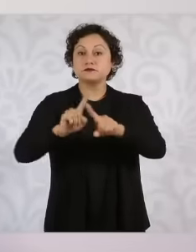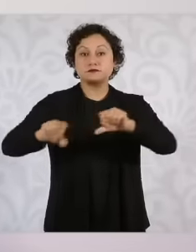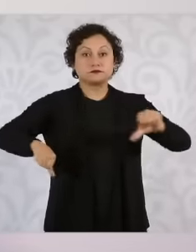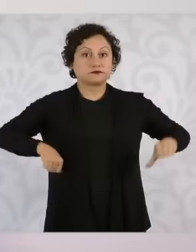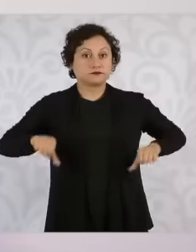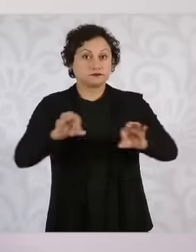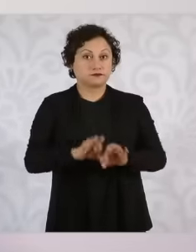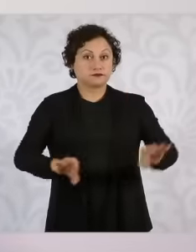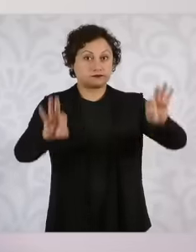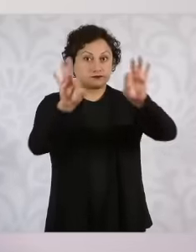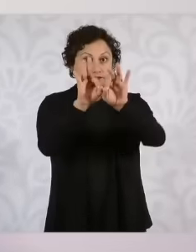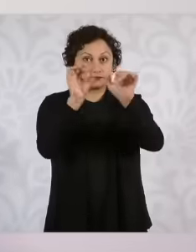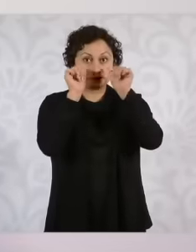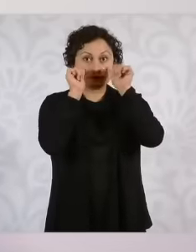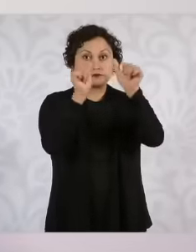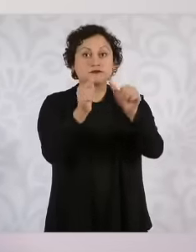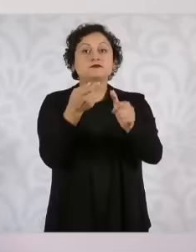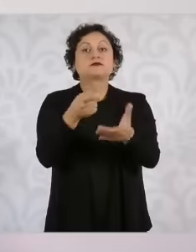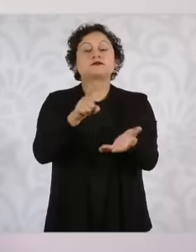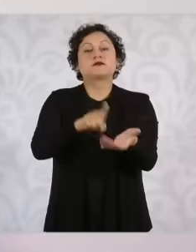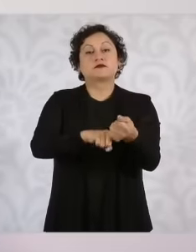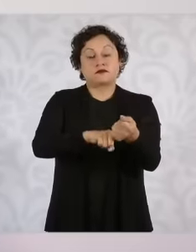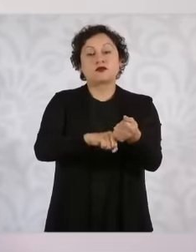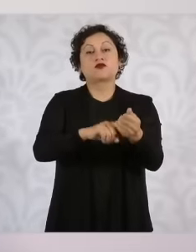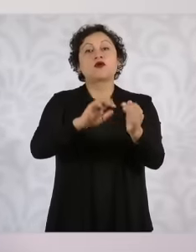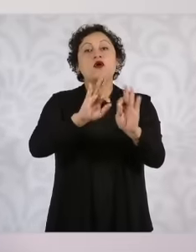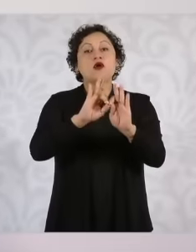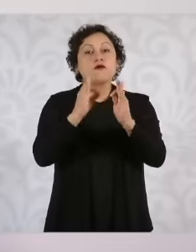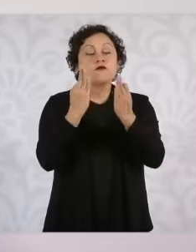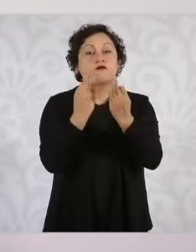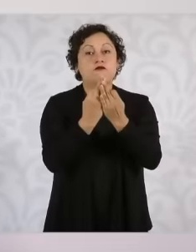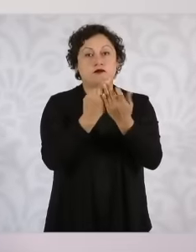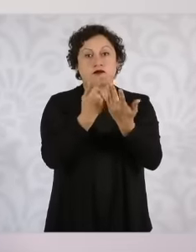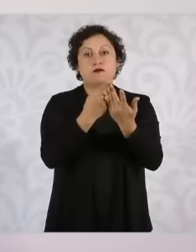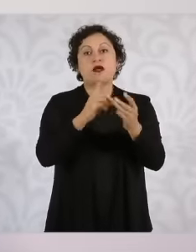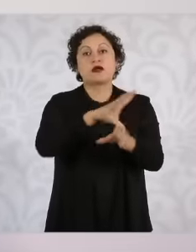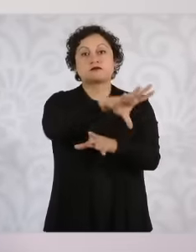model of comprehensive attention to high-impact crimes will be developed. This model includes